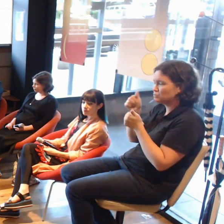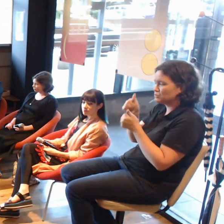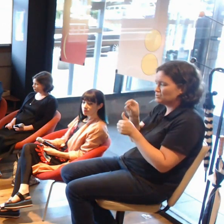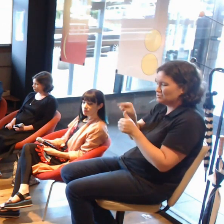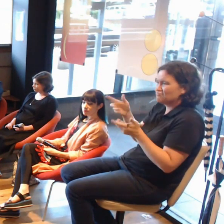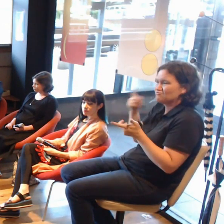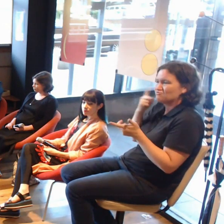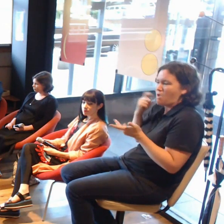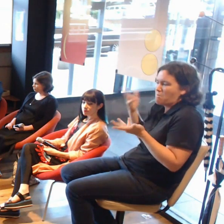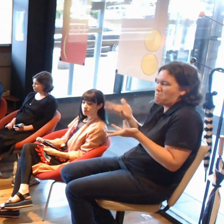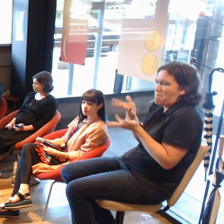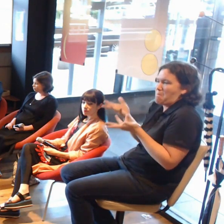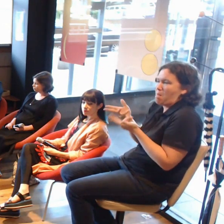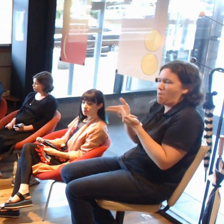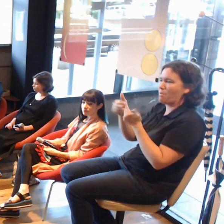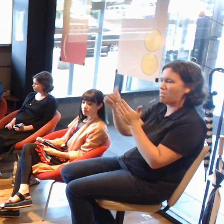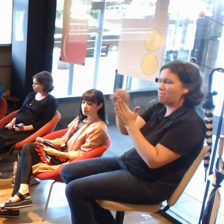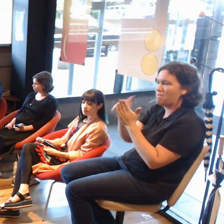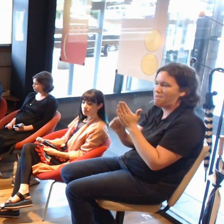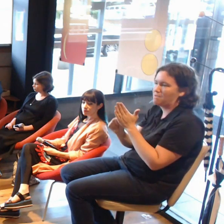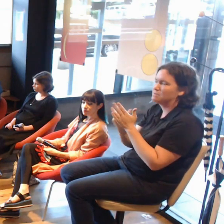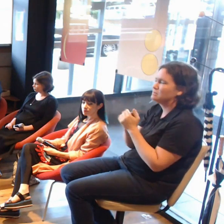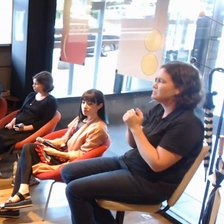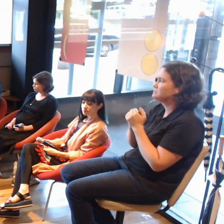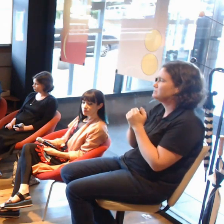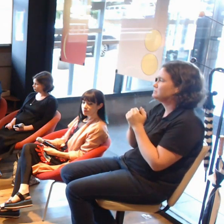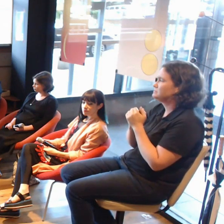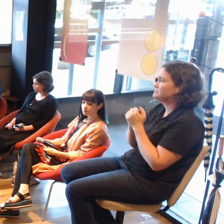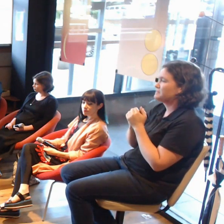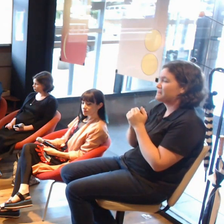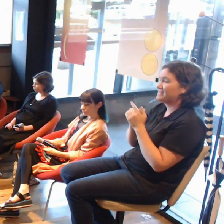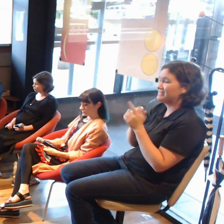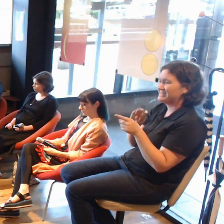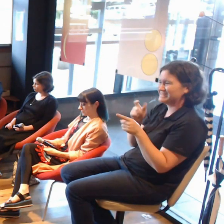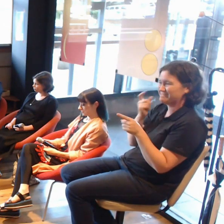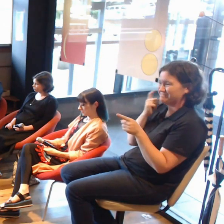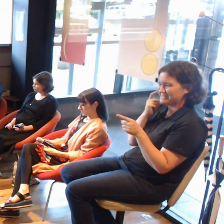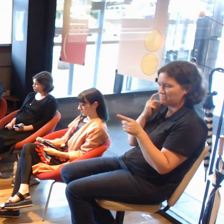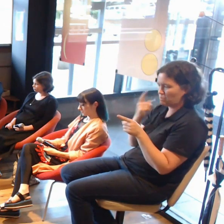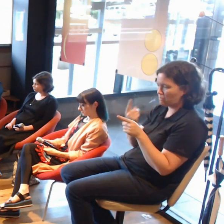And then a very simple one, the ones that look like colouring in pictures are indeed colouring in pictures.